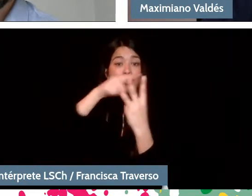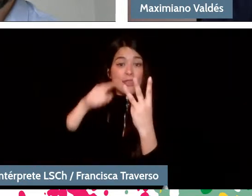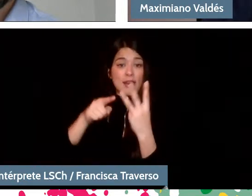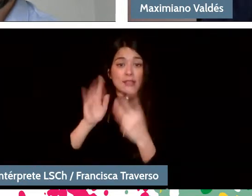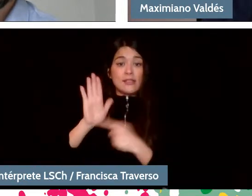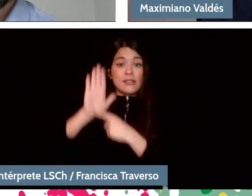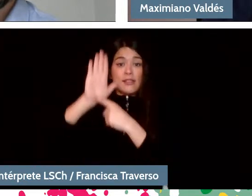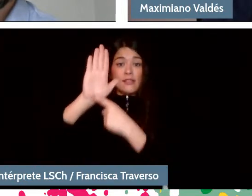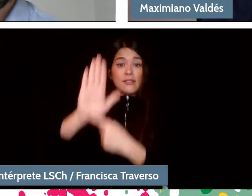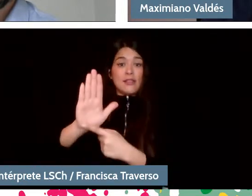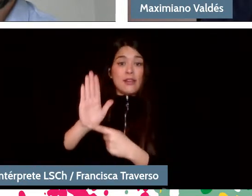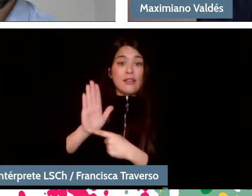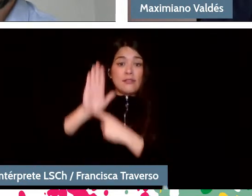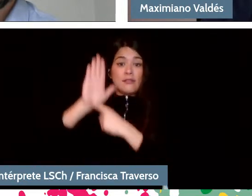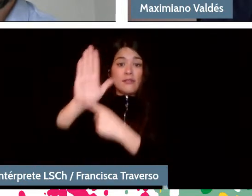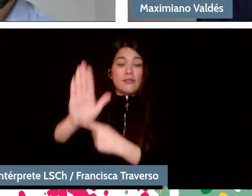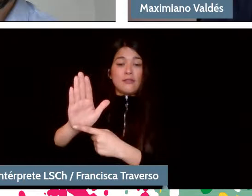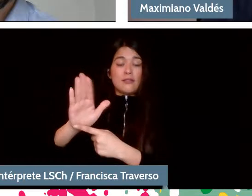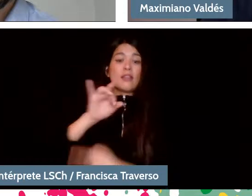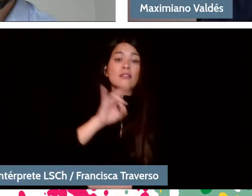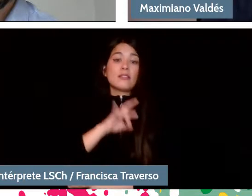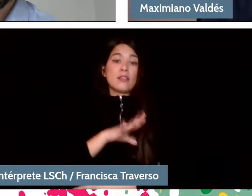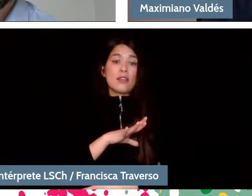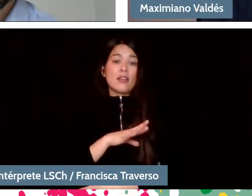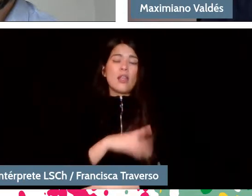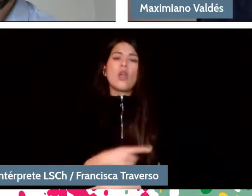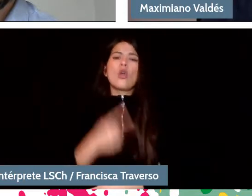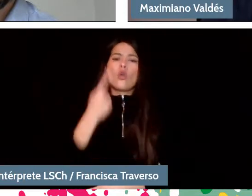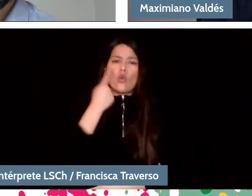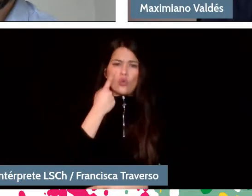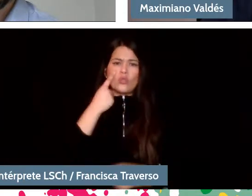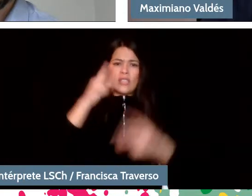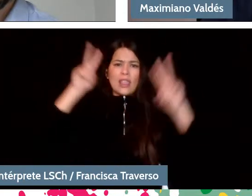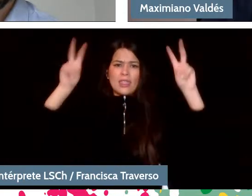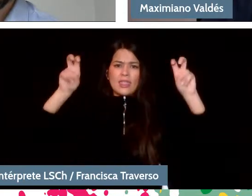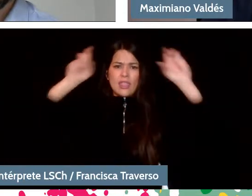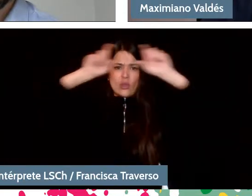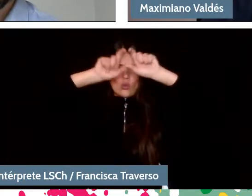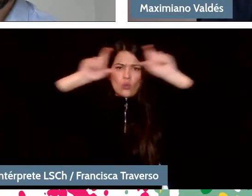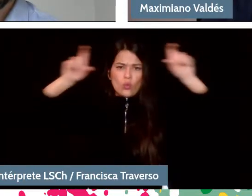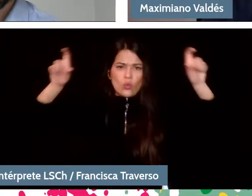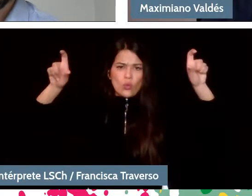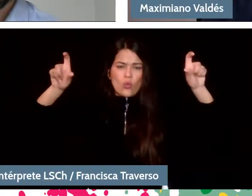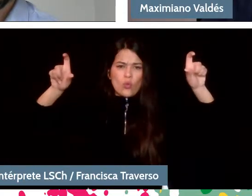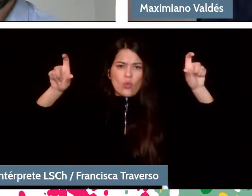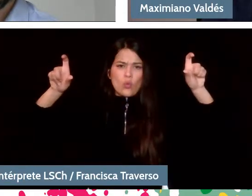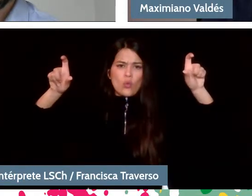Obviously, knowing the title helped, but without knowing the title of the first one, which was La Tirana,